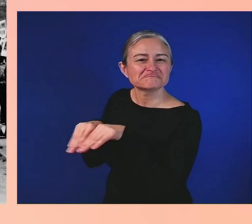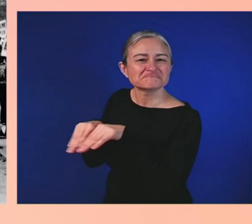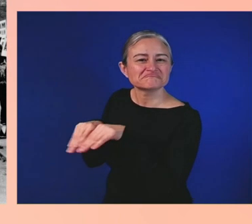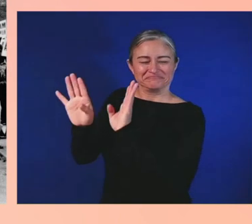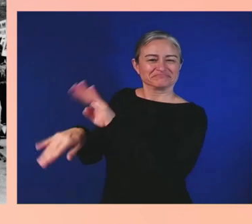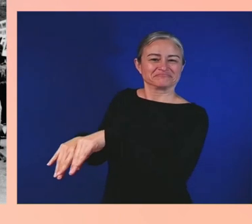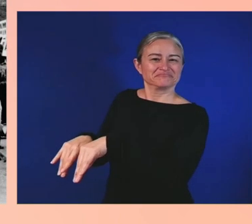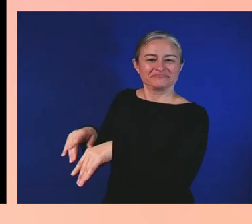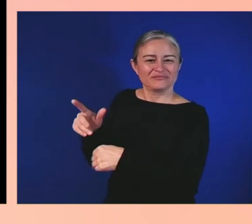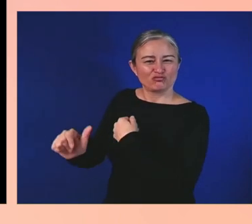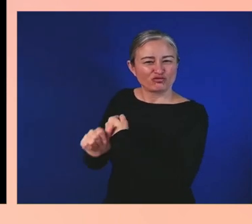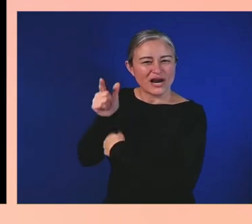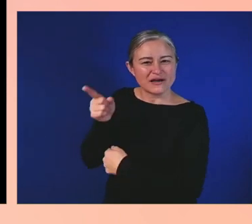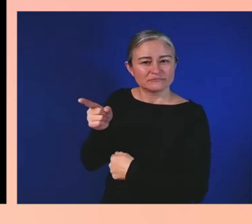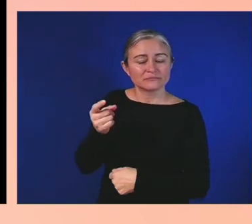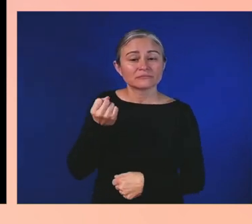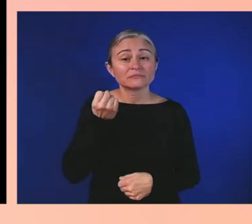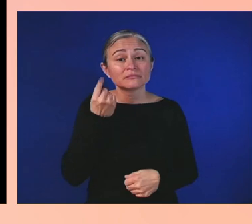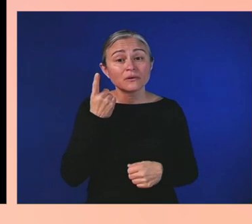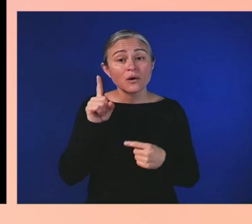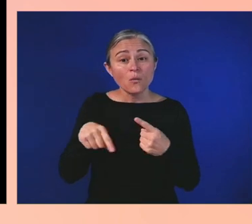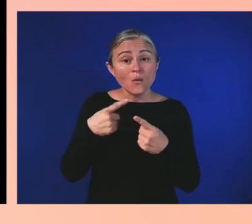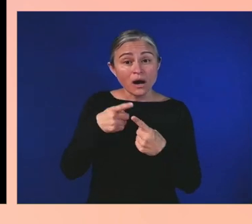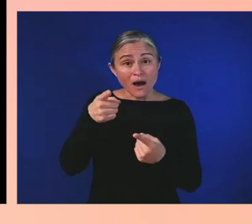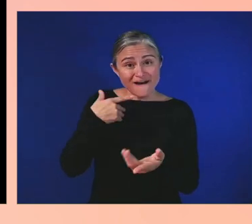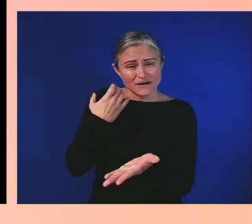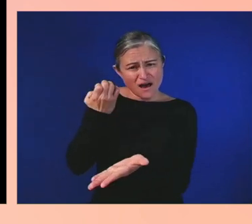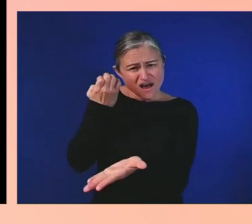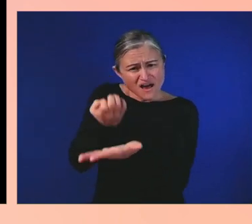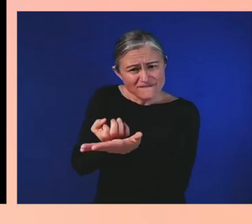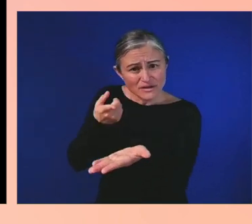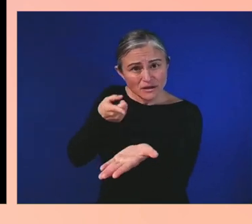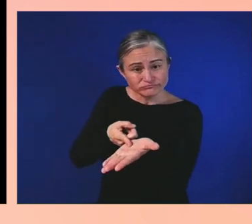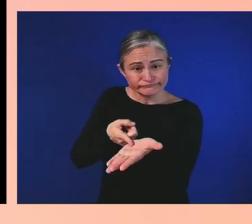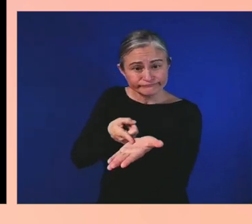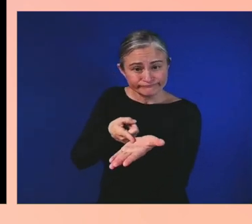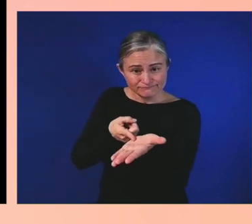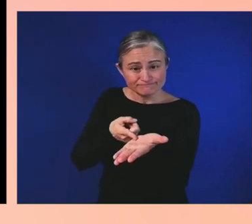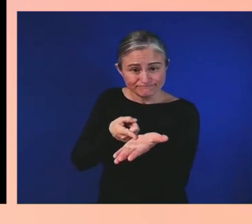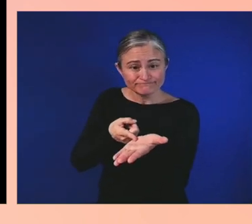what comes with that is a foundation for our youth to know who we are.